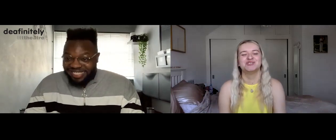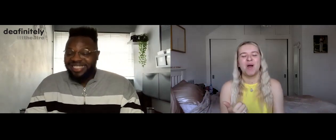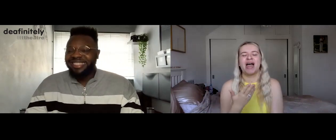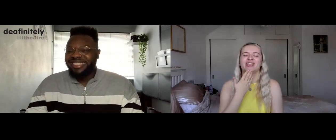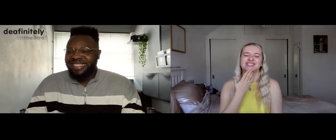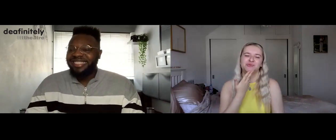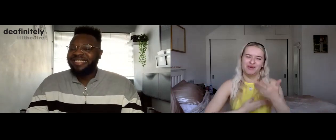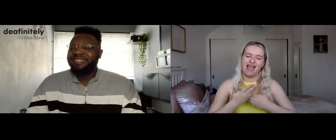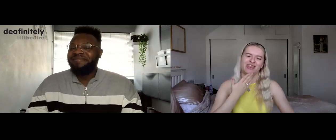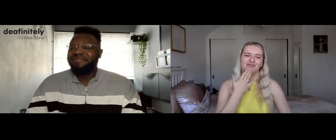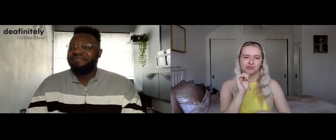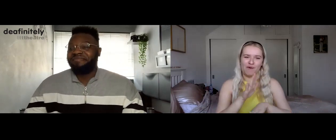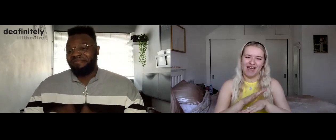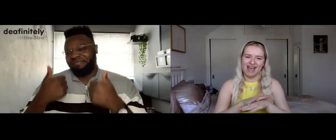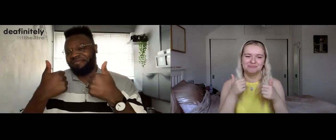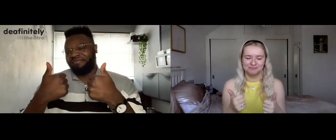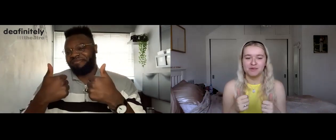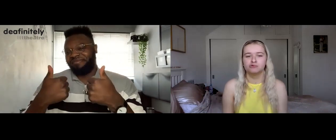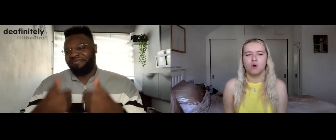So, thank you for your time Chris.